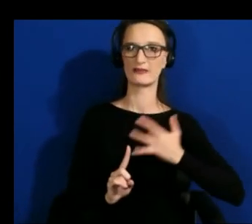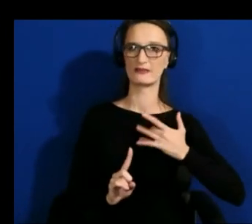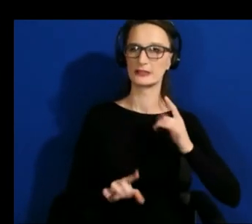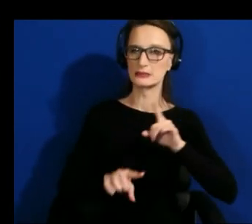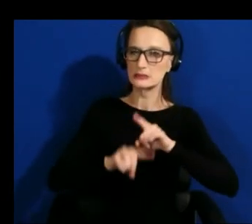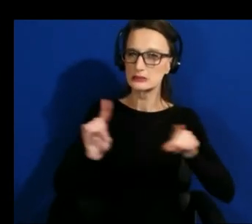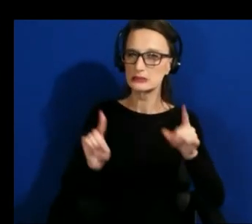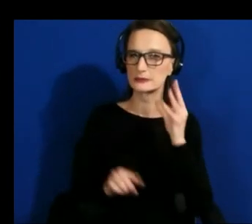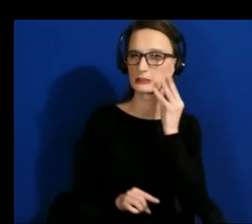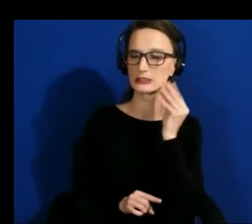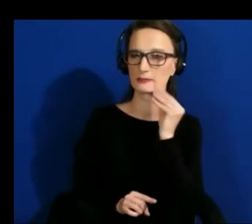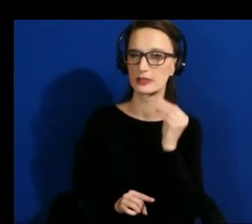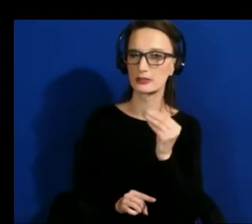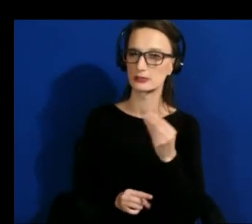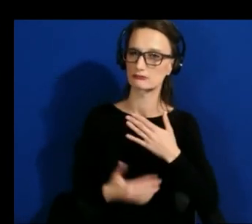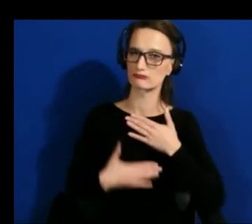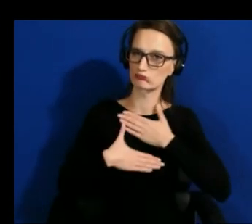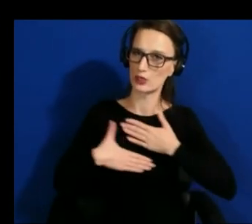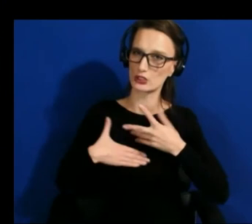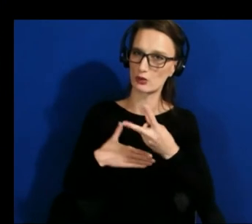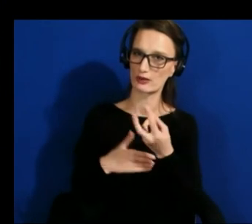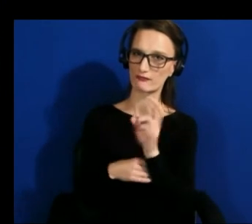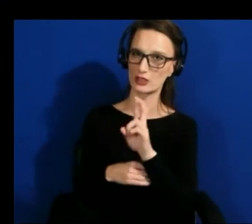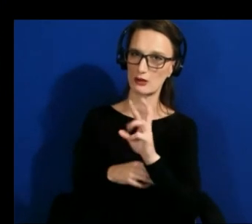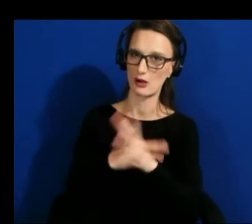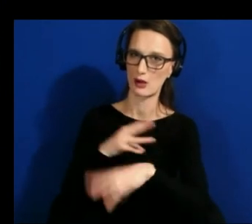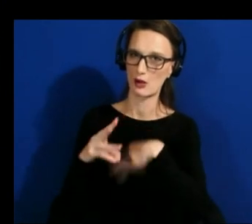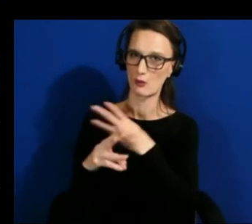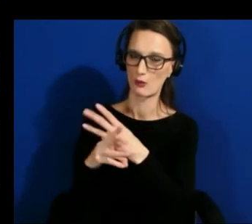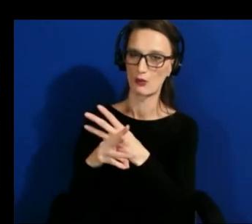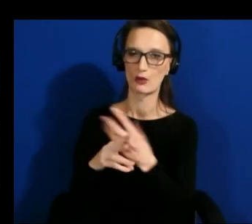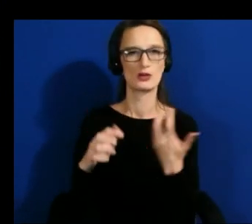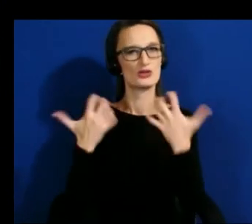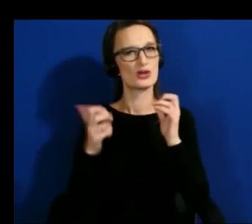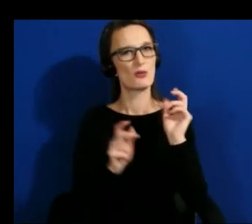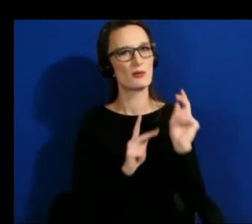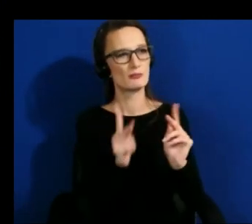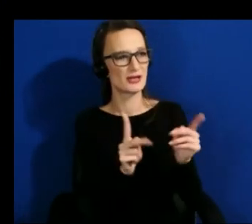world because we don't want people to feel that the physical world may present accessibility